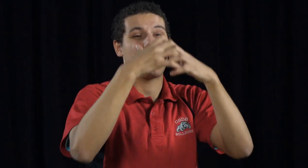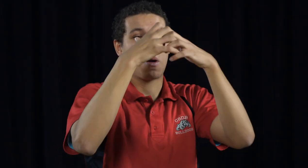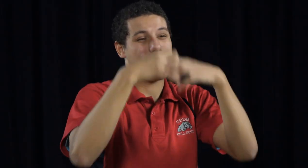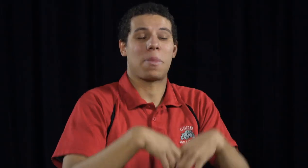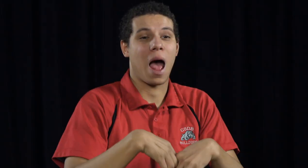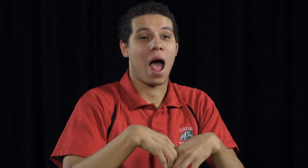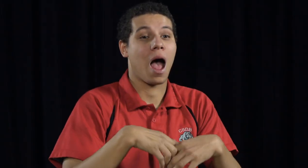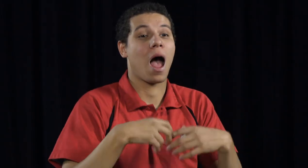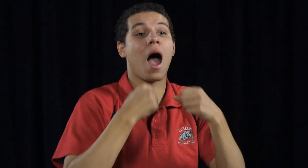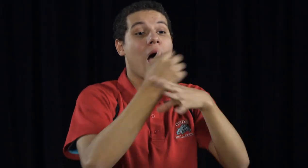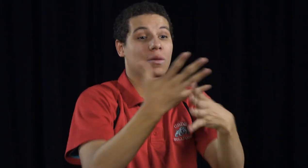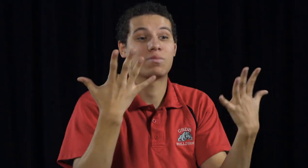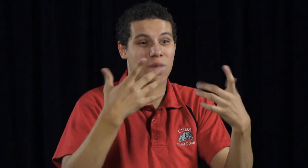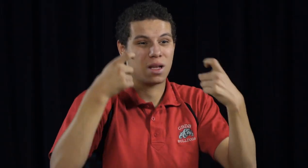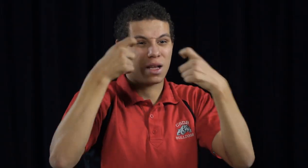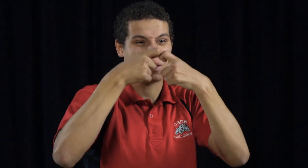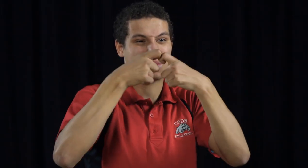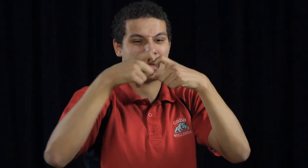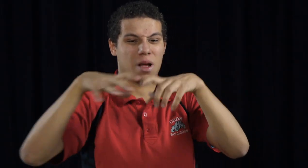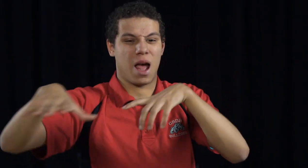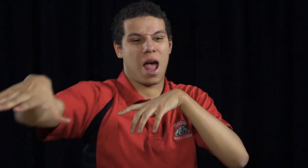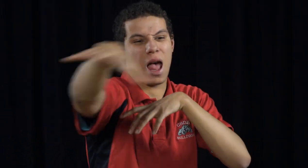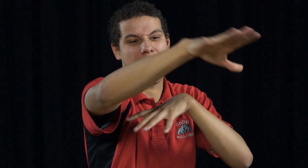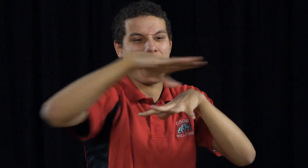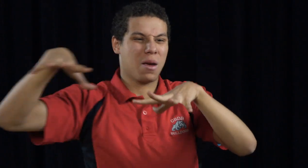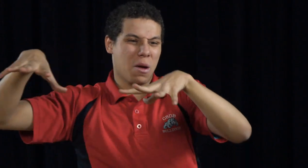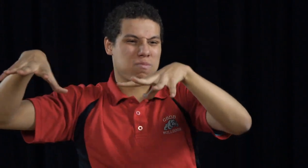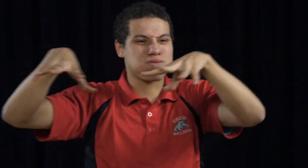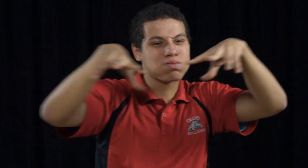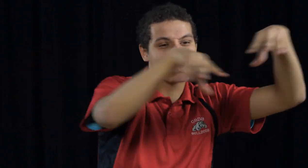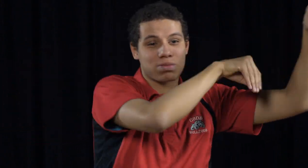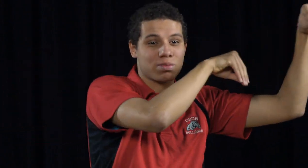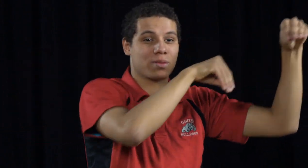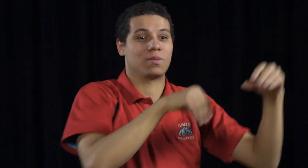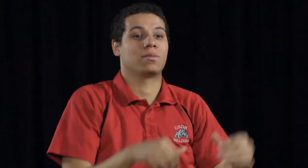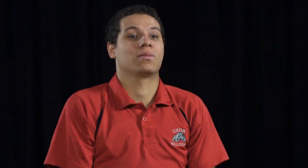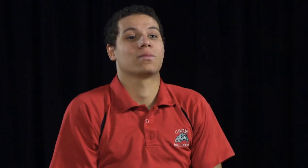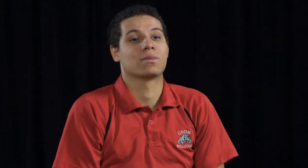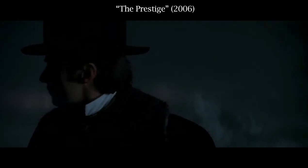an energy generator was short-circuited, causing a citywide outage.